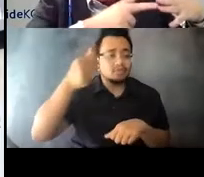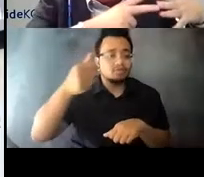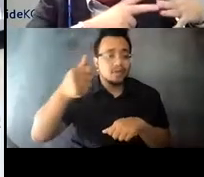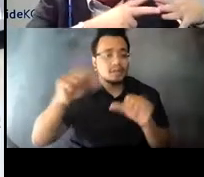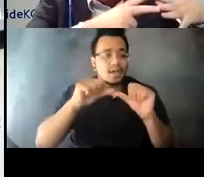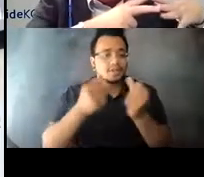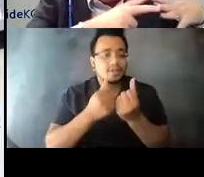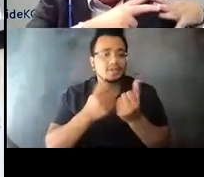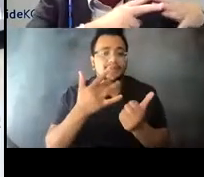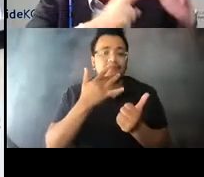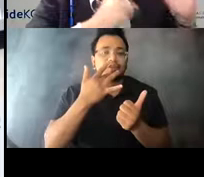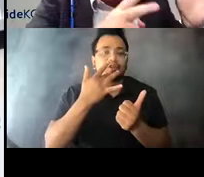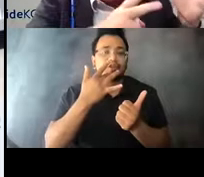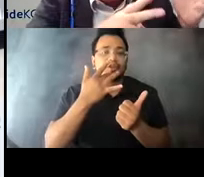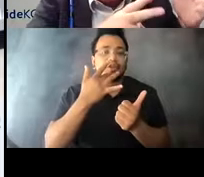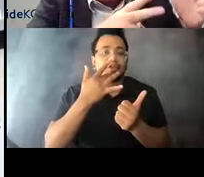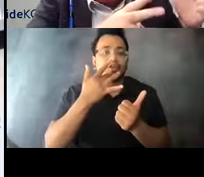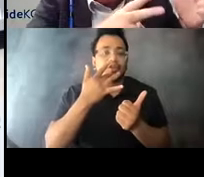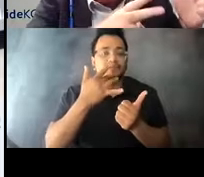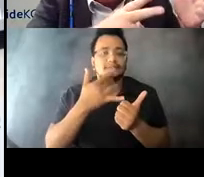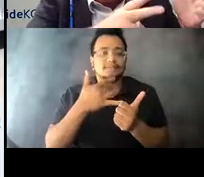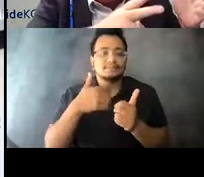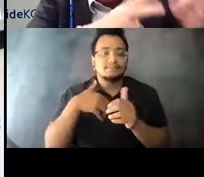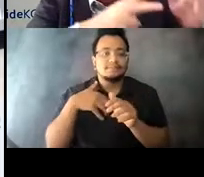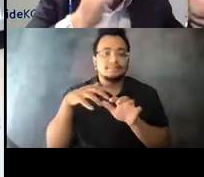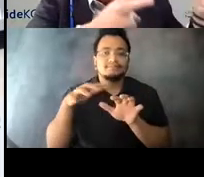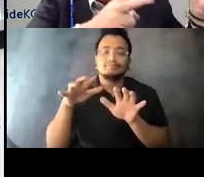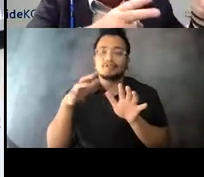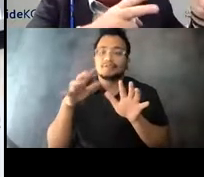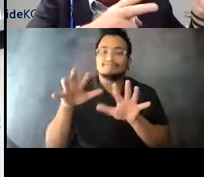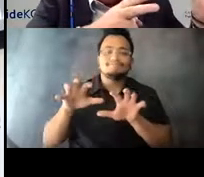an island and just think about everything between the 15:01:52 curbs and not outside the curb.